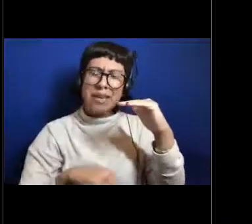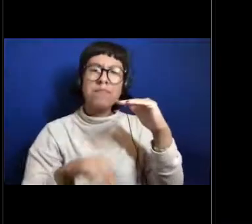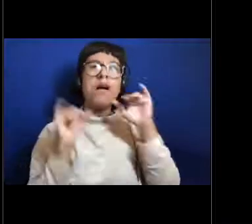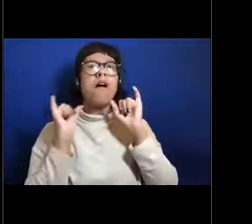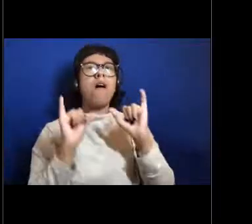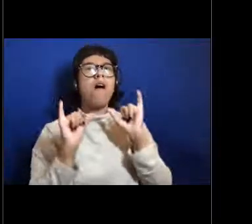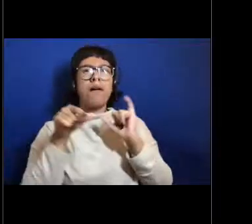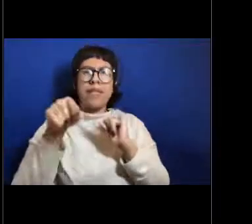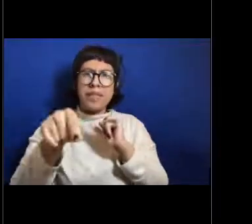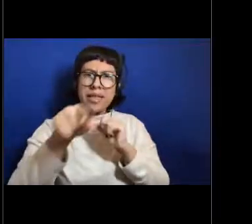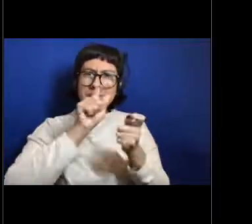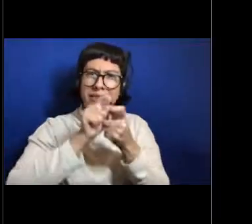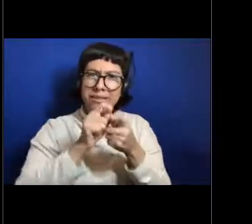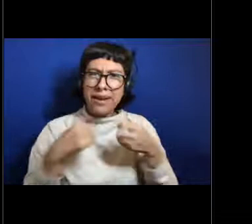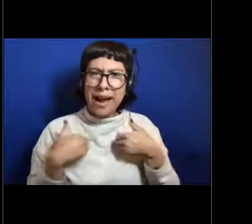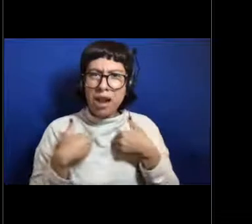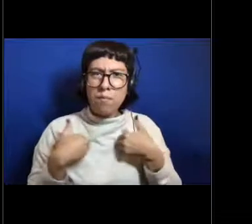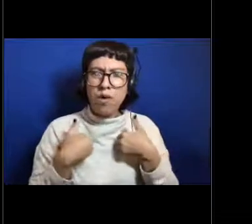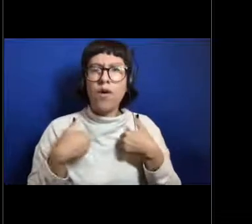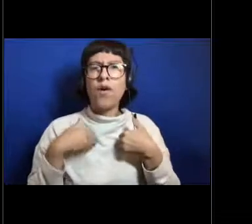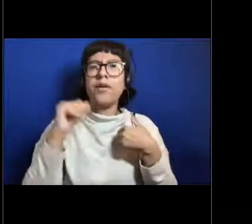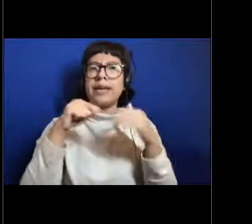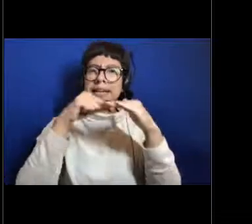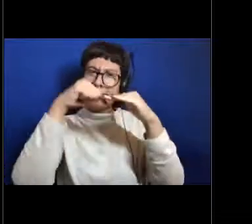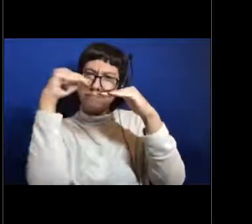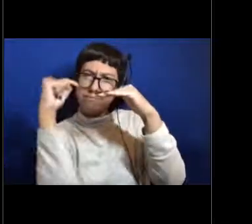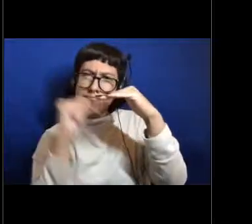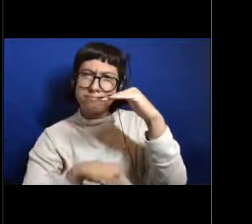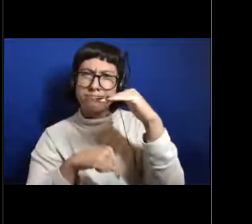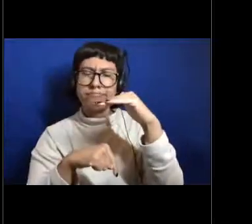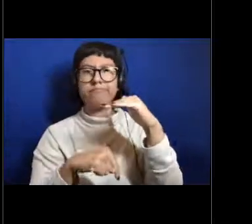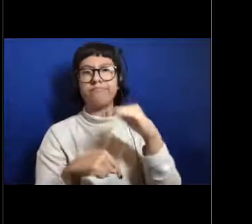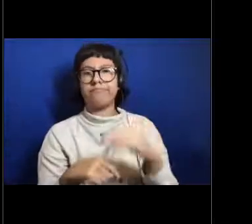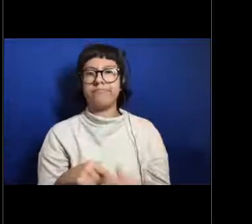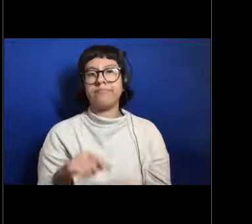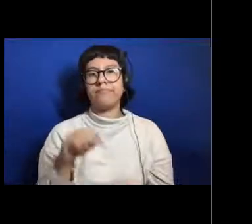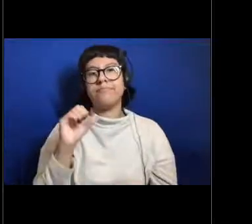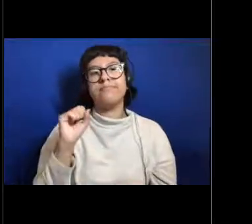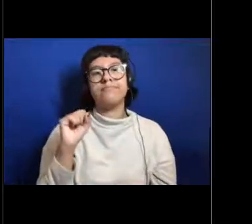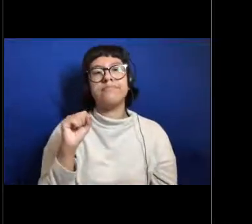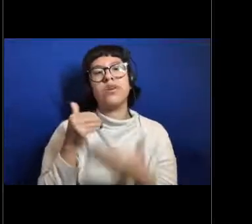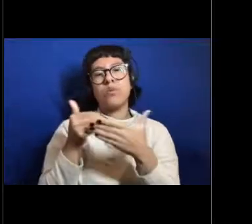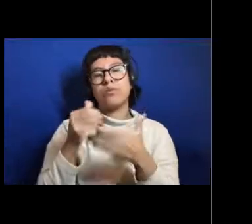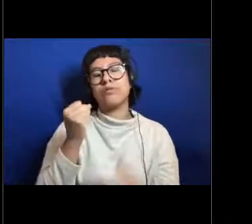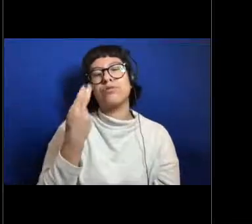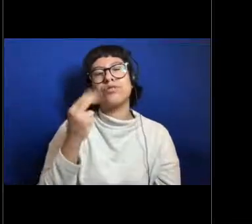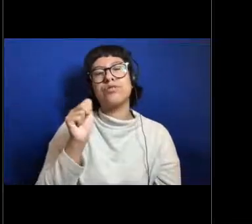about how the shallow waters are connected to the deep sea. And for those of you that are just sort